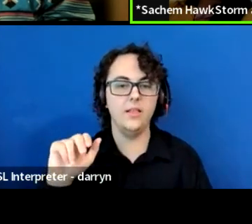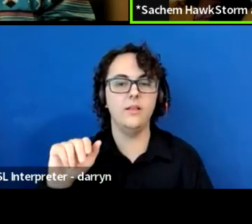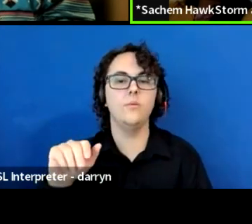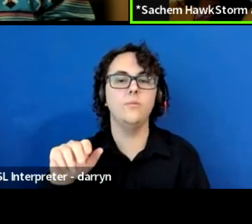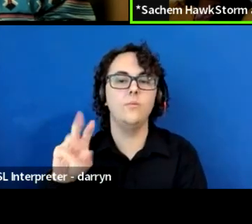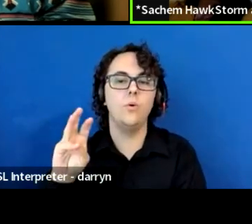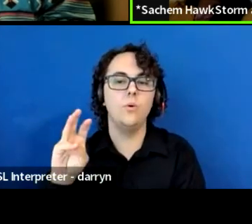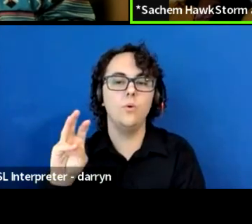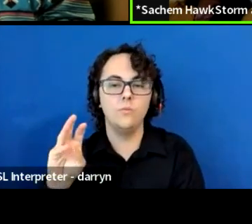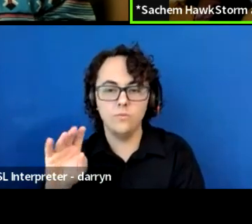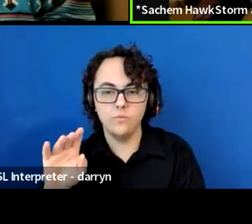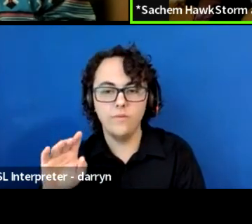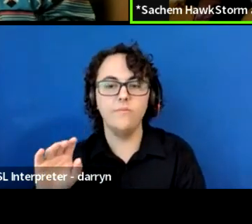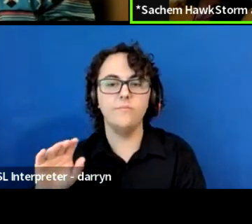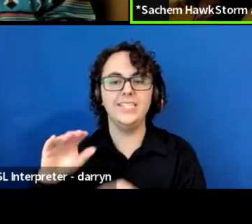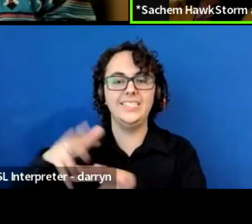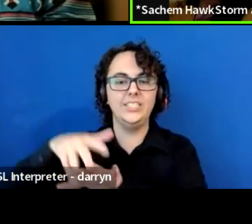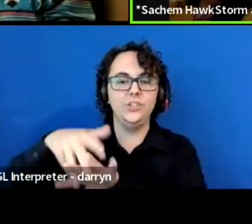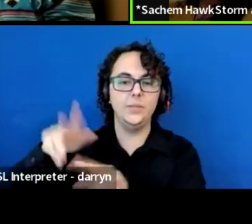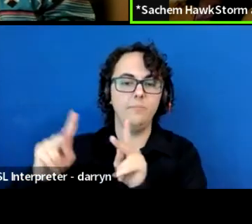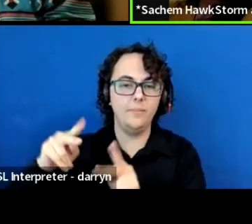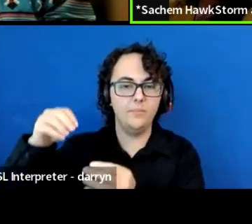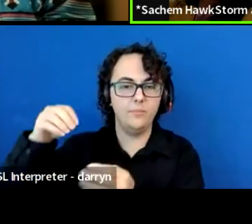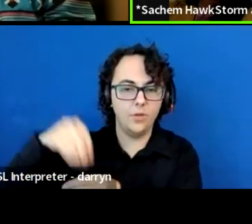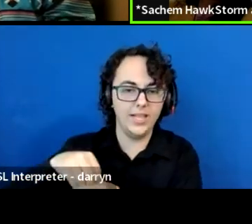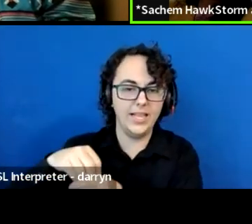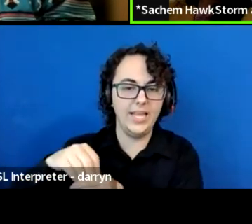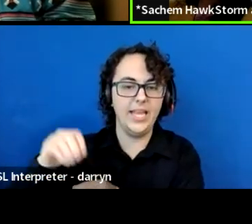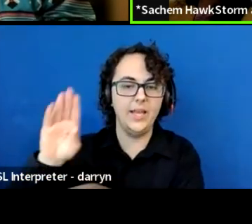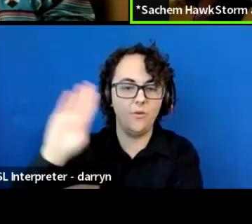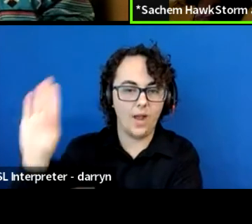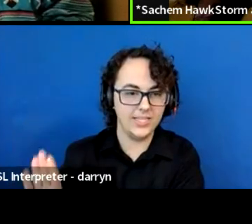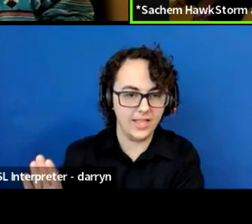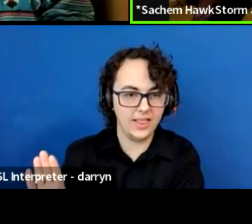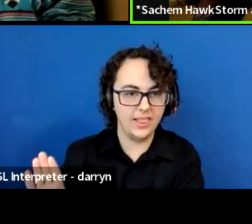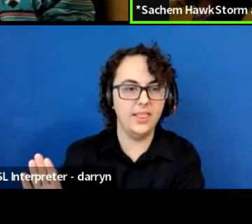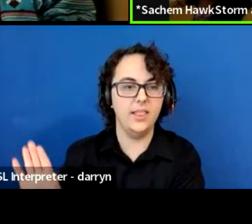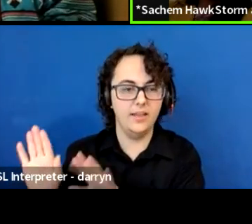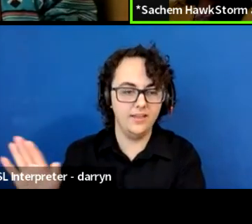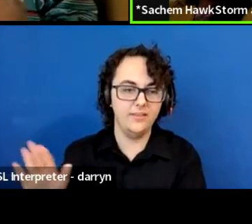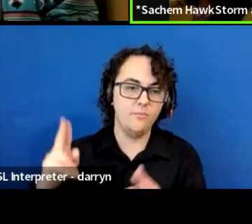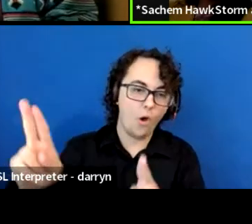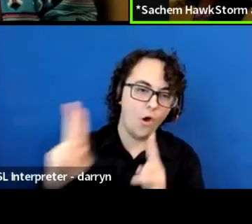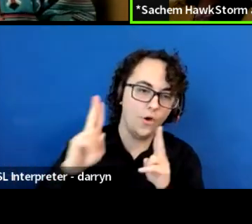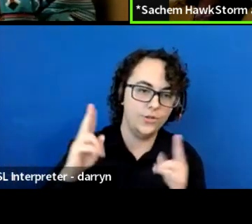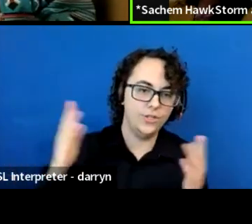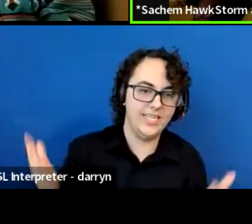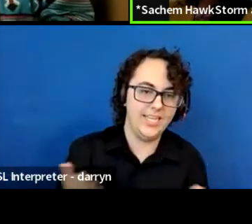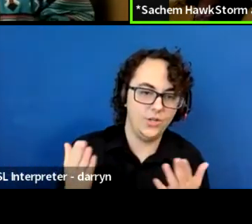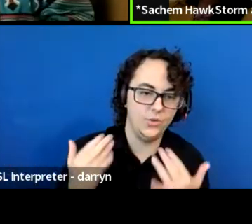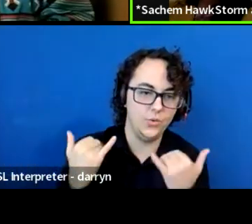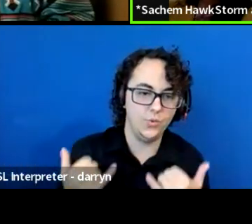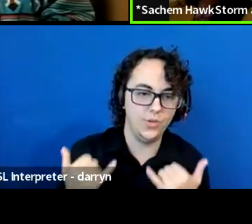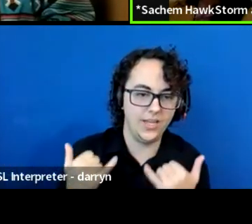I'm so grateful and honored to be here today. Thanks so much for this great opportunity